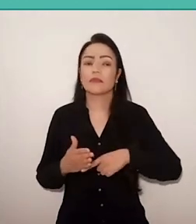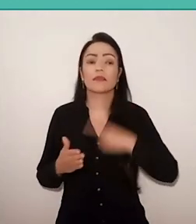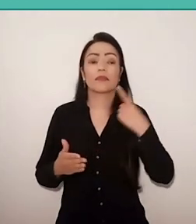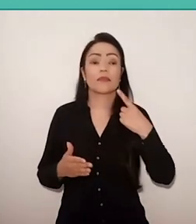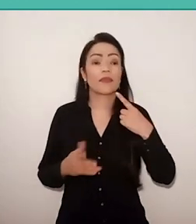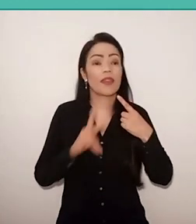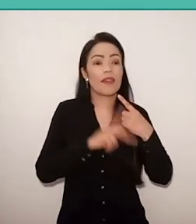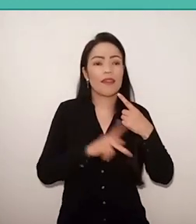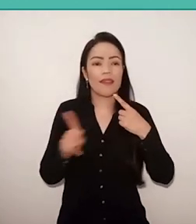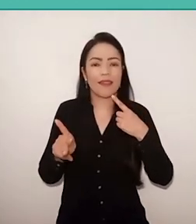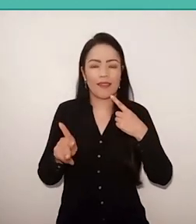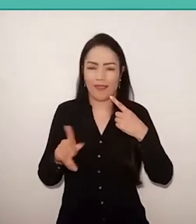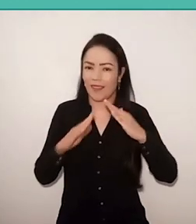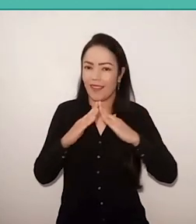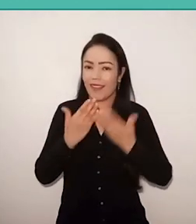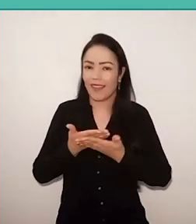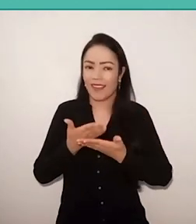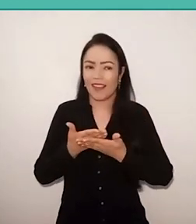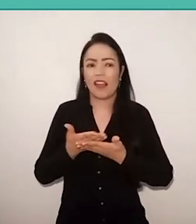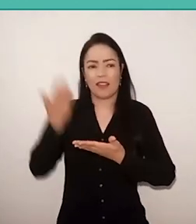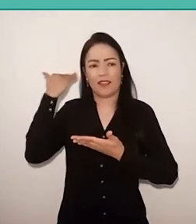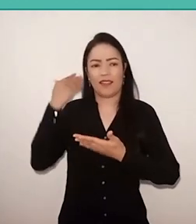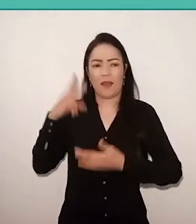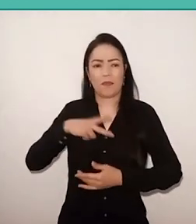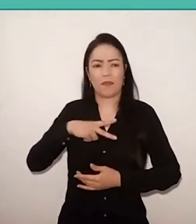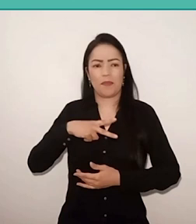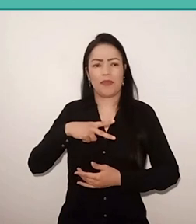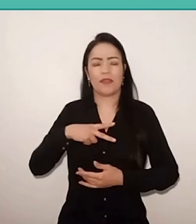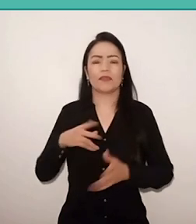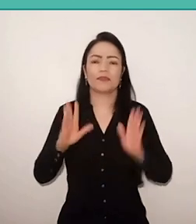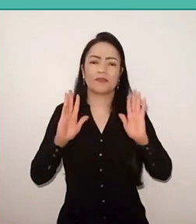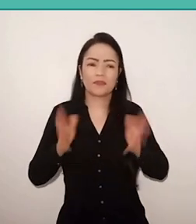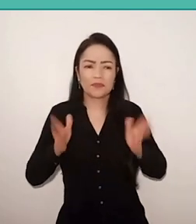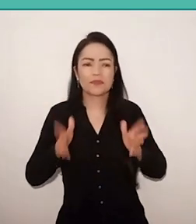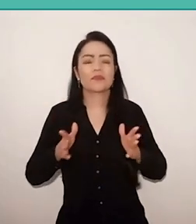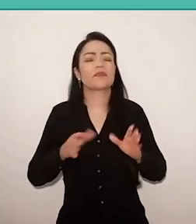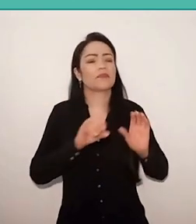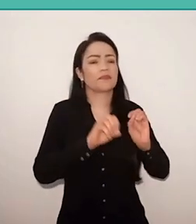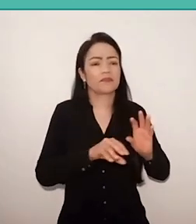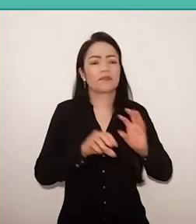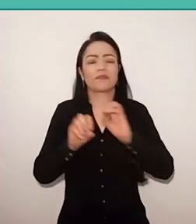He already taught private lessons, even met your first wife, Elza,